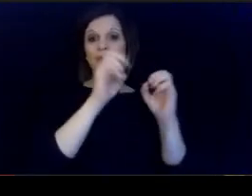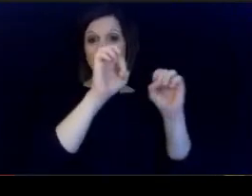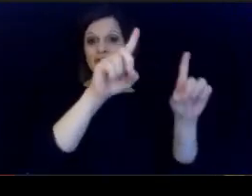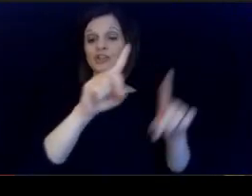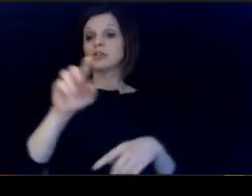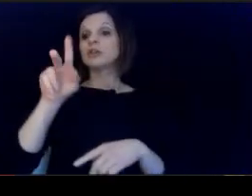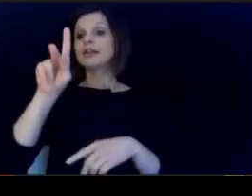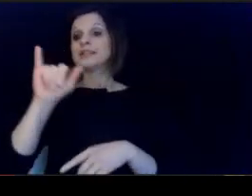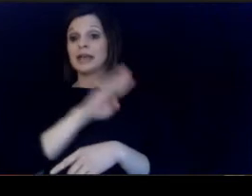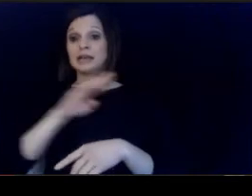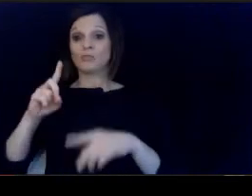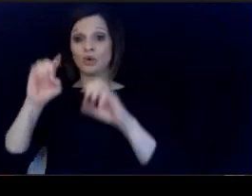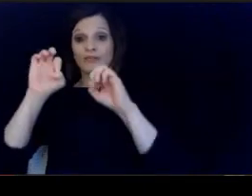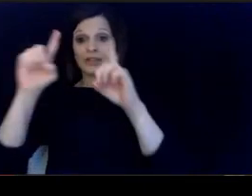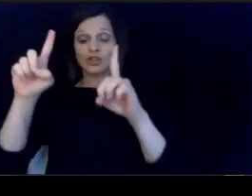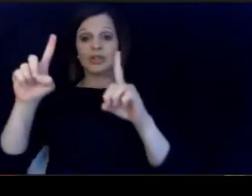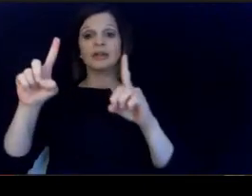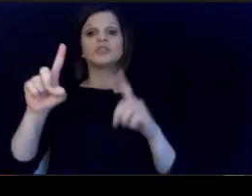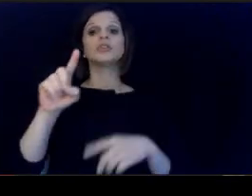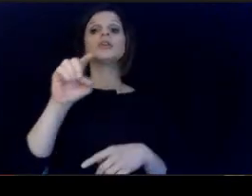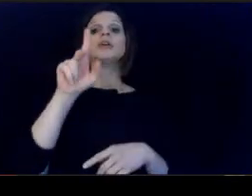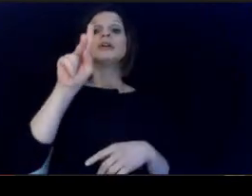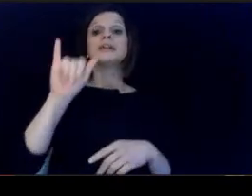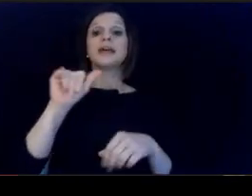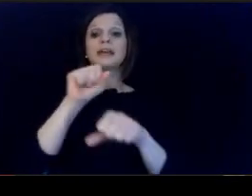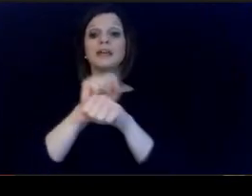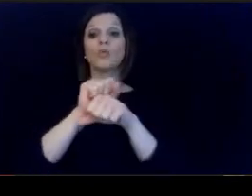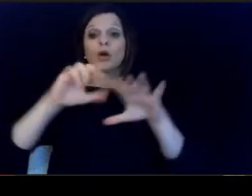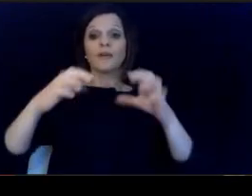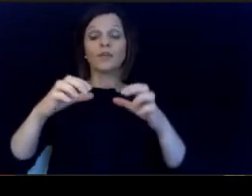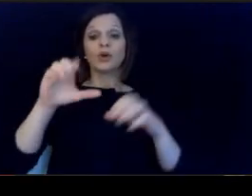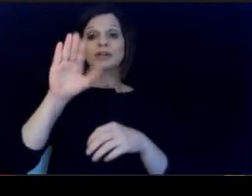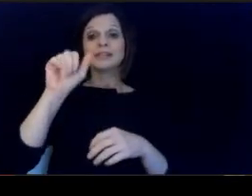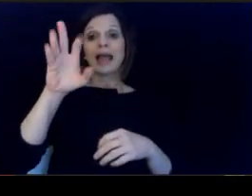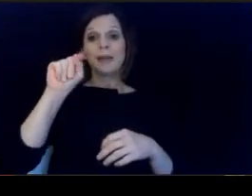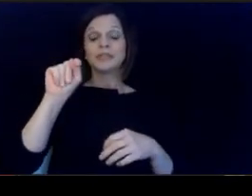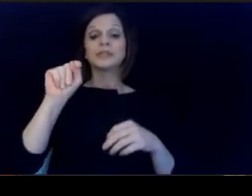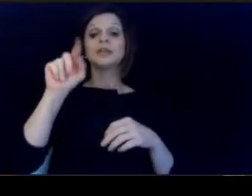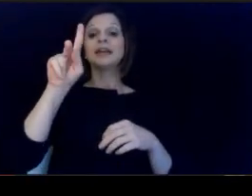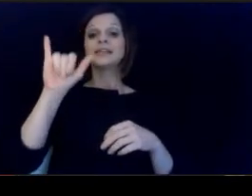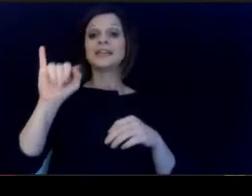Education and Workforce Development Cabinet, and the Kentucky Council. on Postsecondary Education.